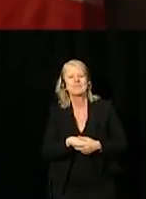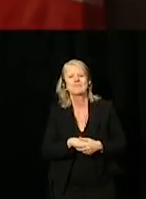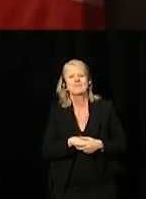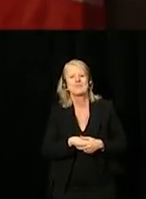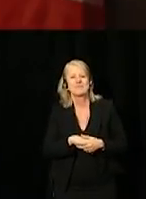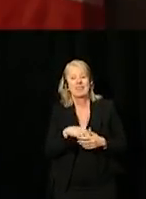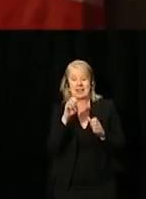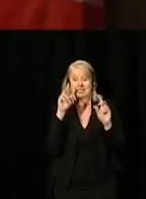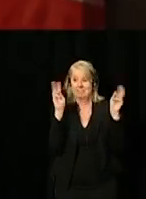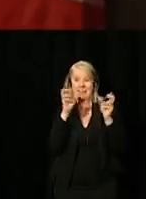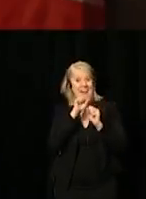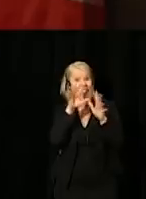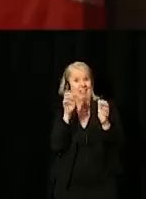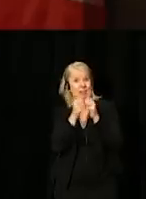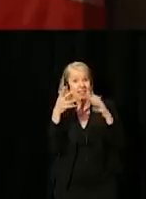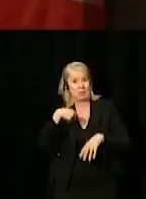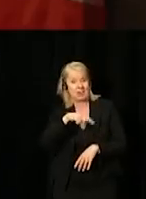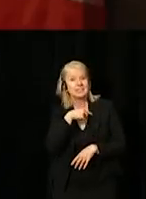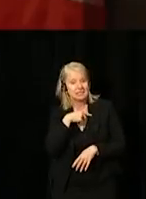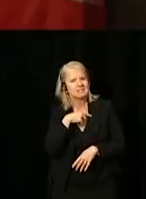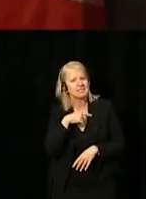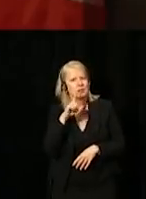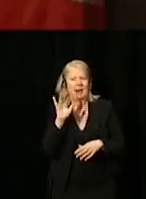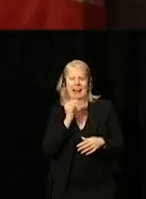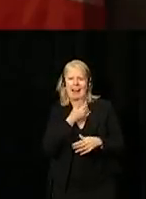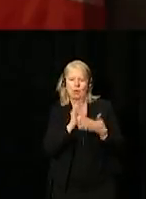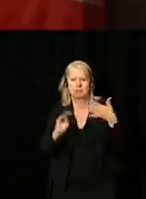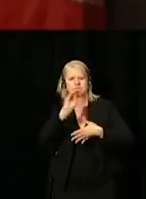[Translator:] Nothing without us is overarching principles and conditions